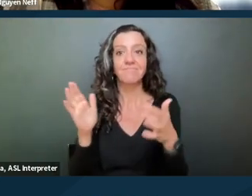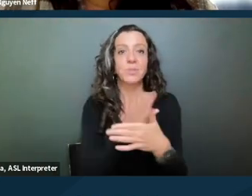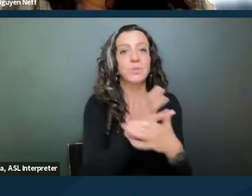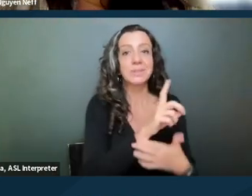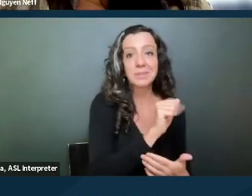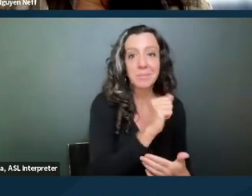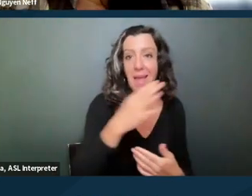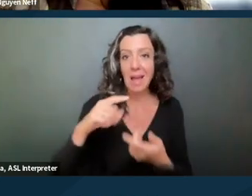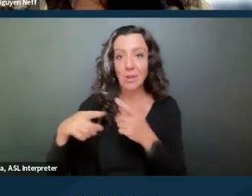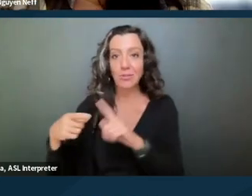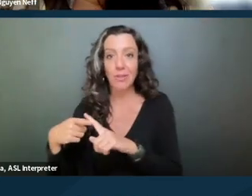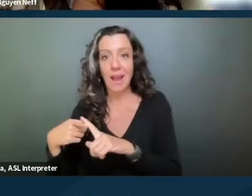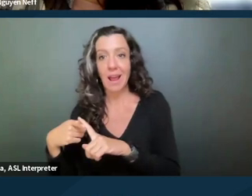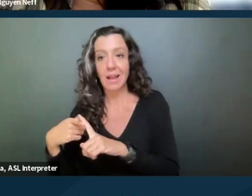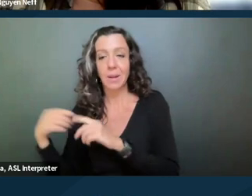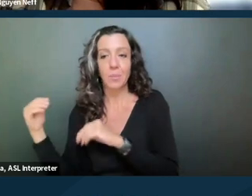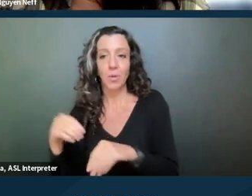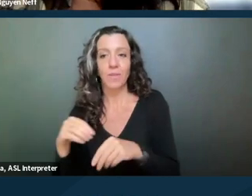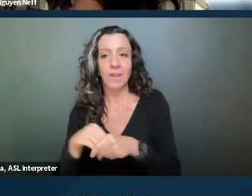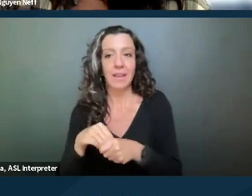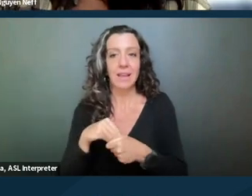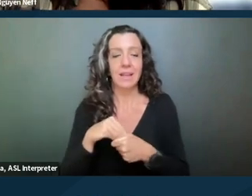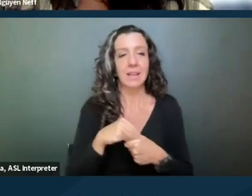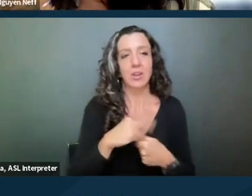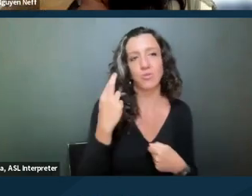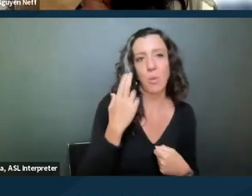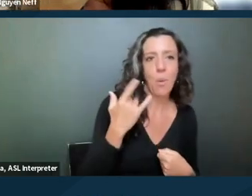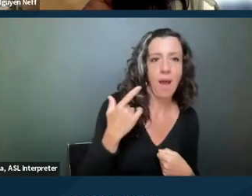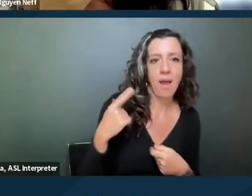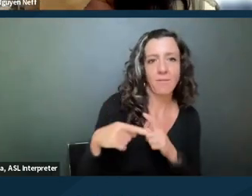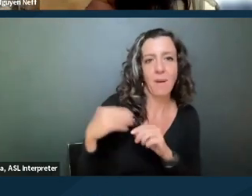So I think the sort of first question was that,